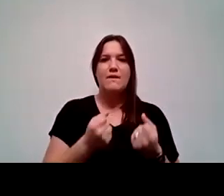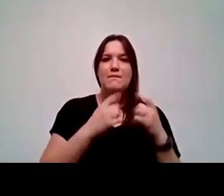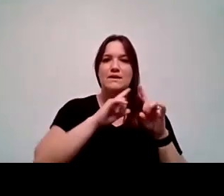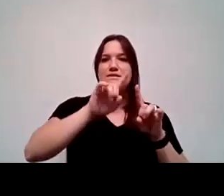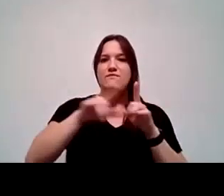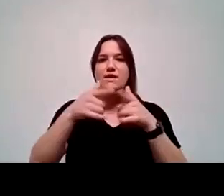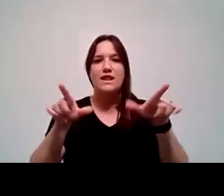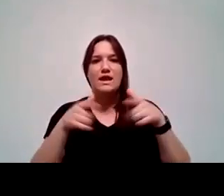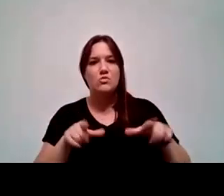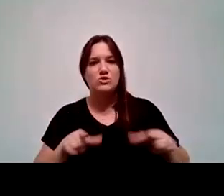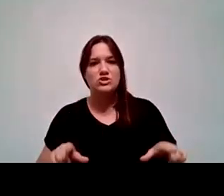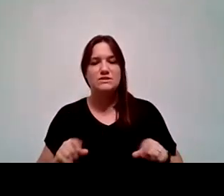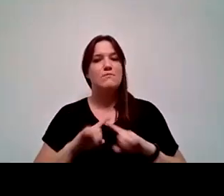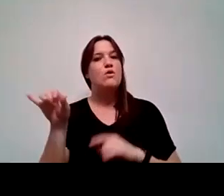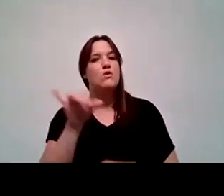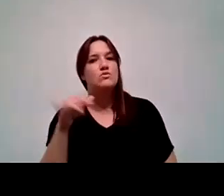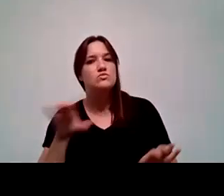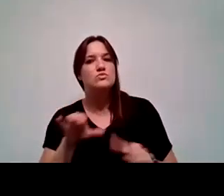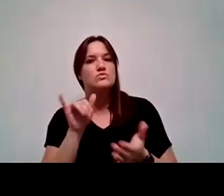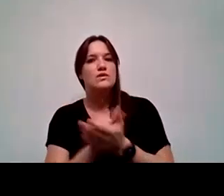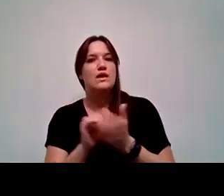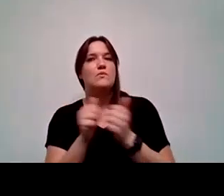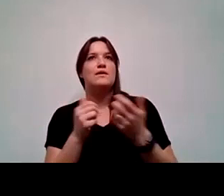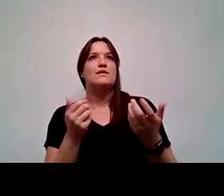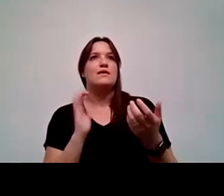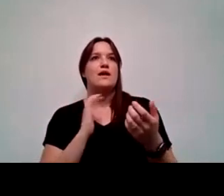But we also do that in terms of our nonverbal